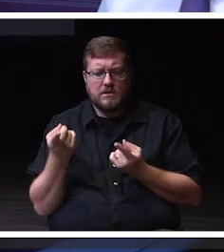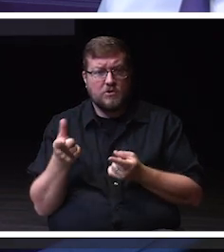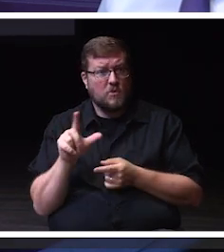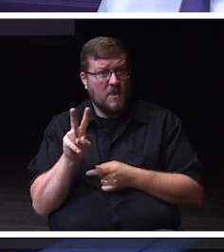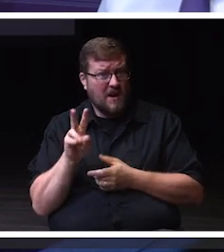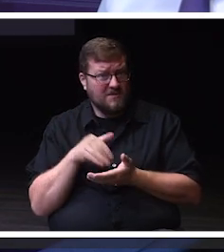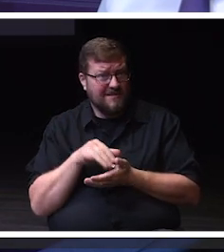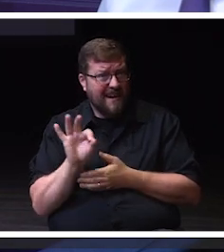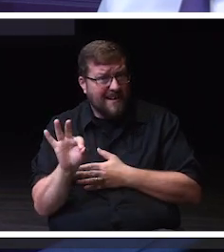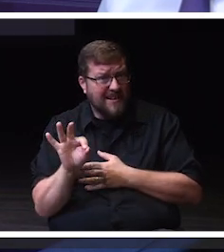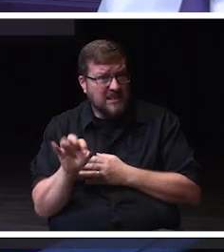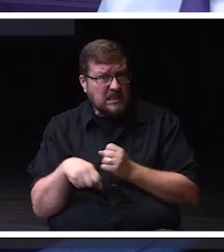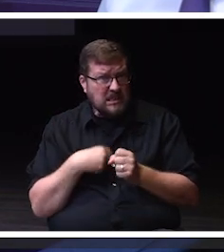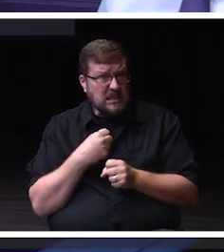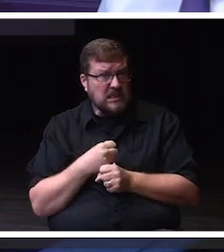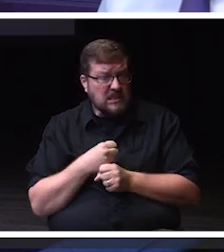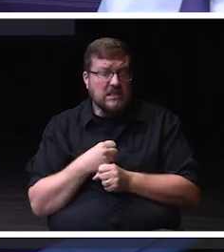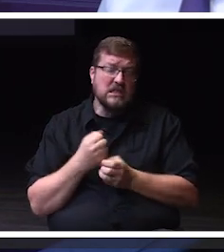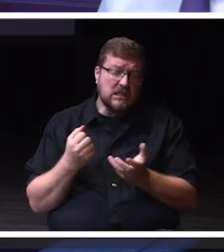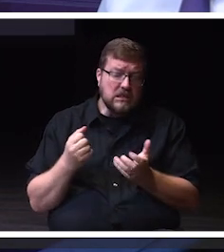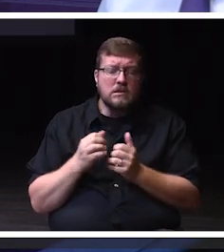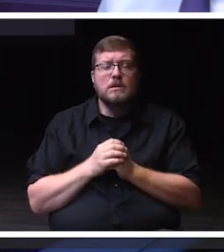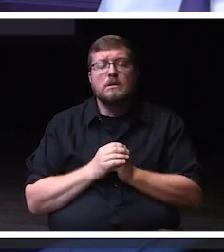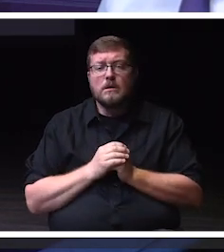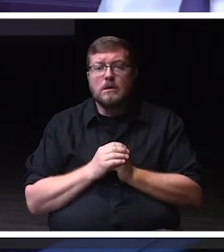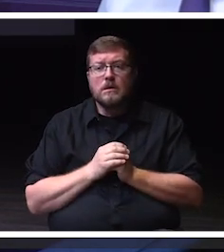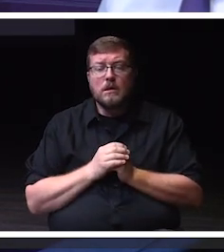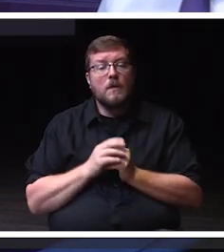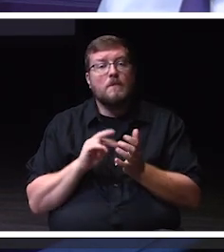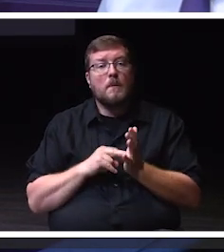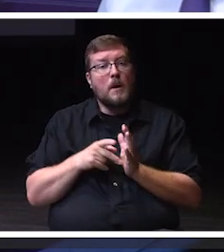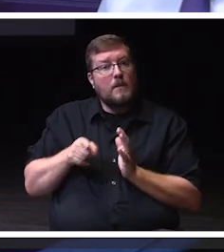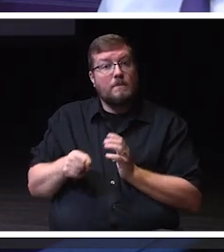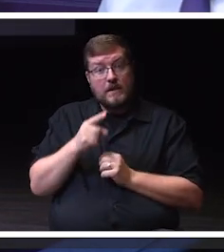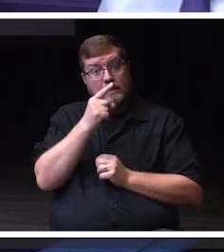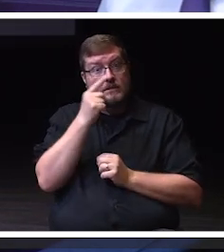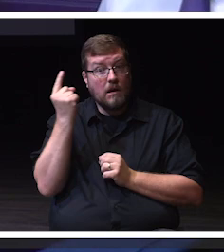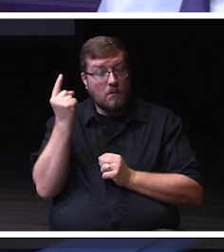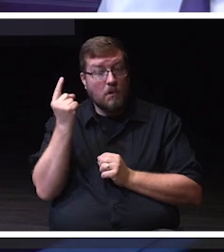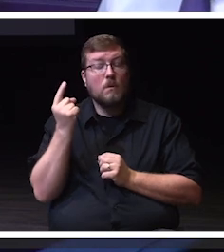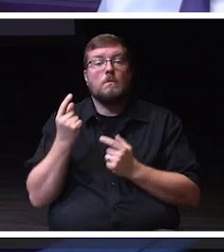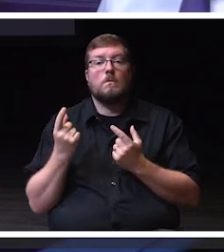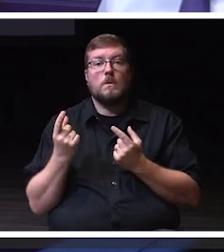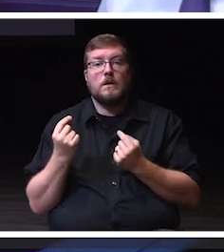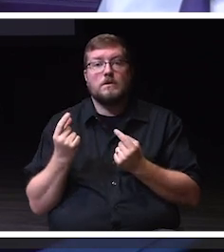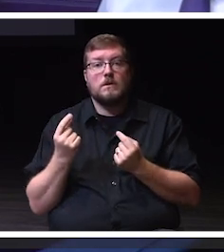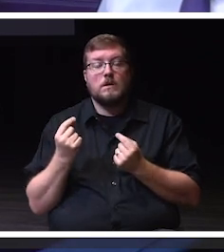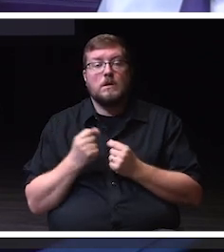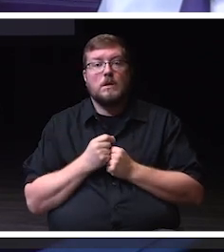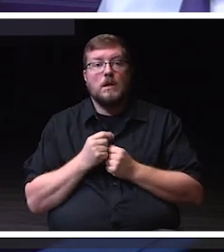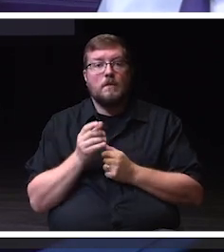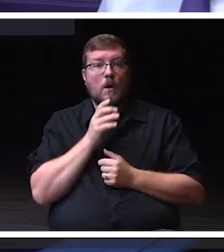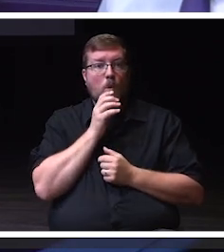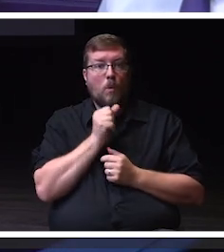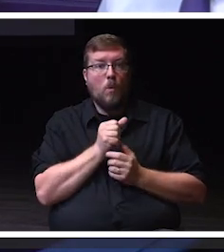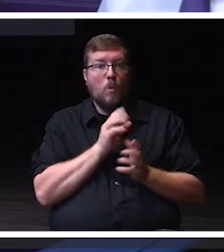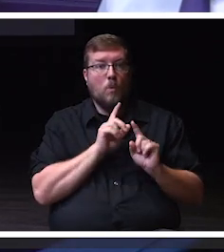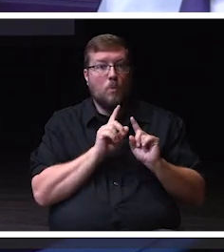And I took the summer to actually take that report and develop some metrics and targets.